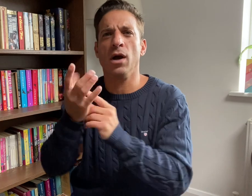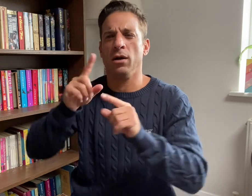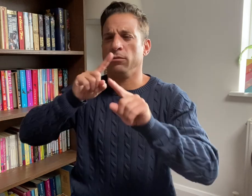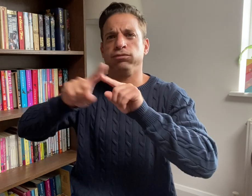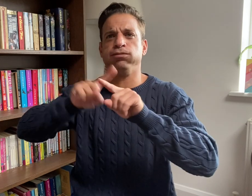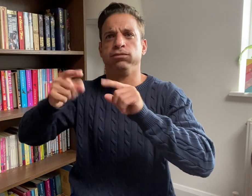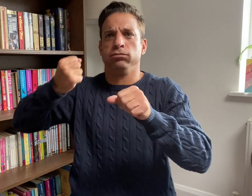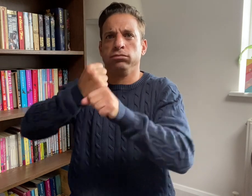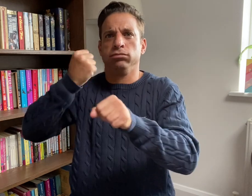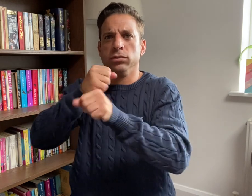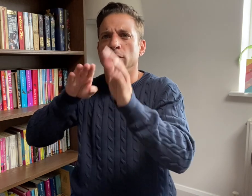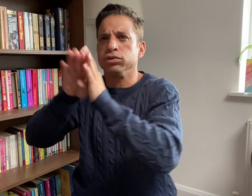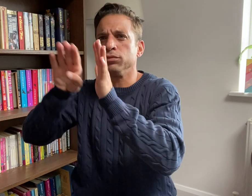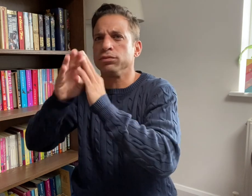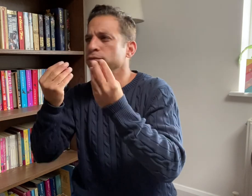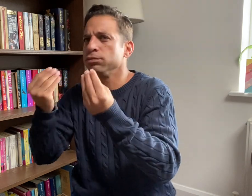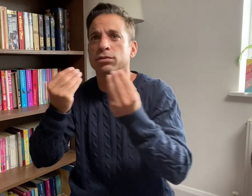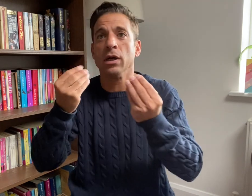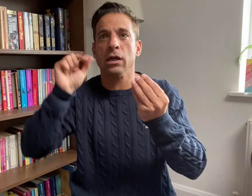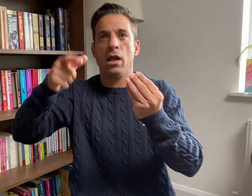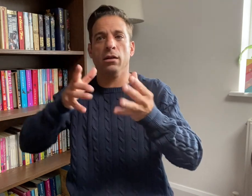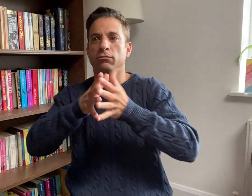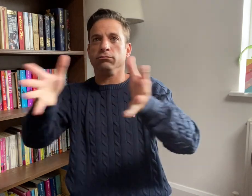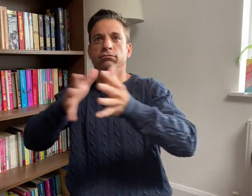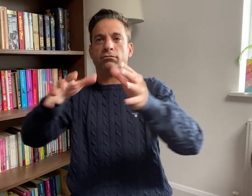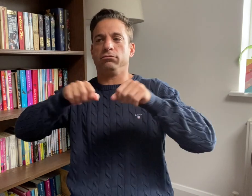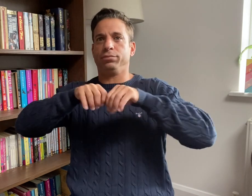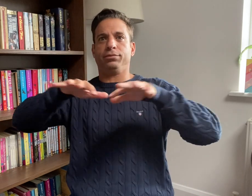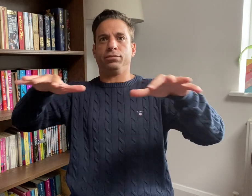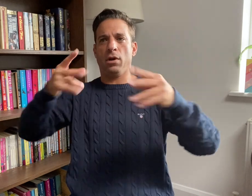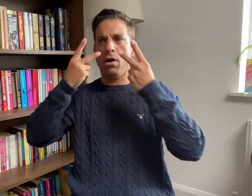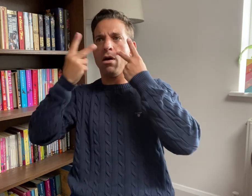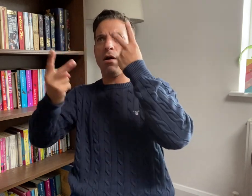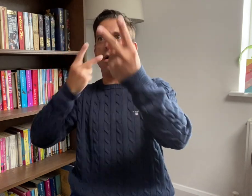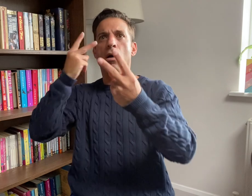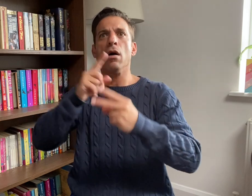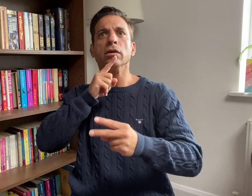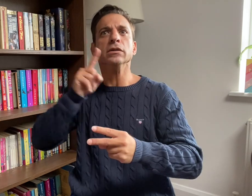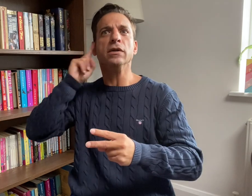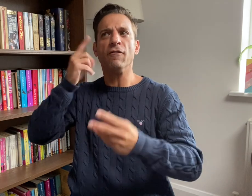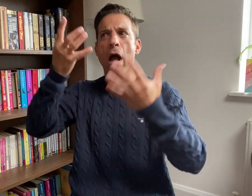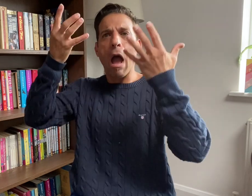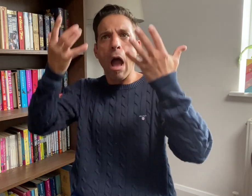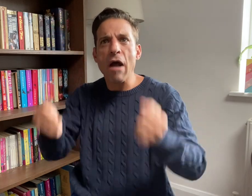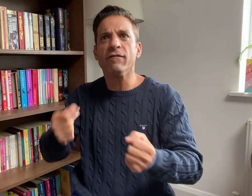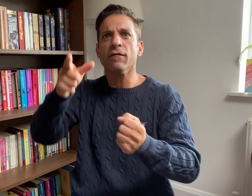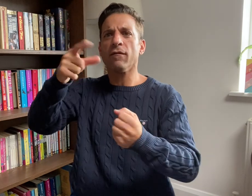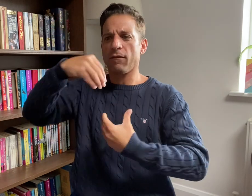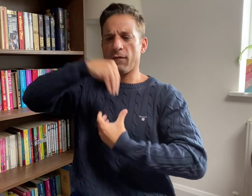with job opportunities and increases exposure to Deaf talent.